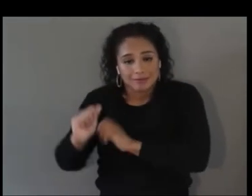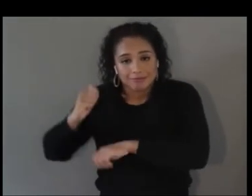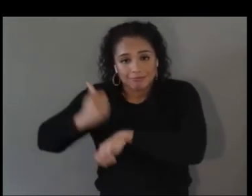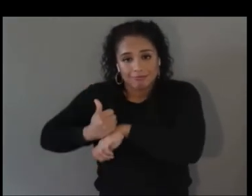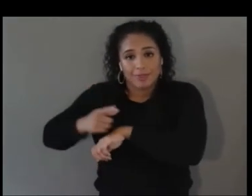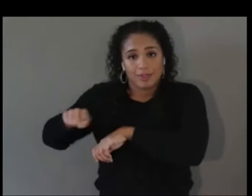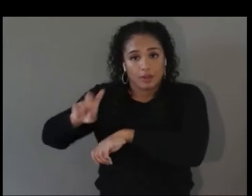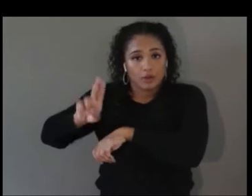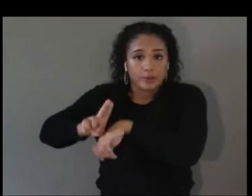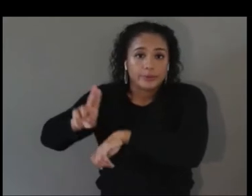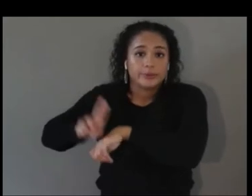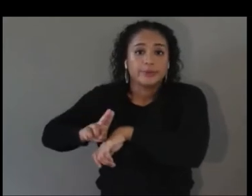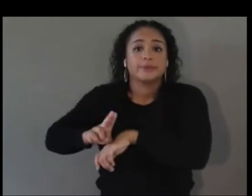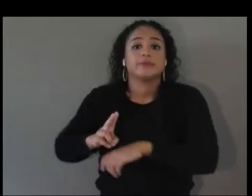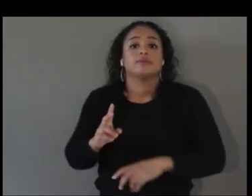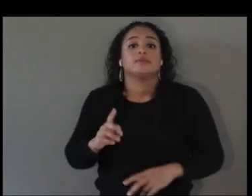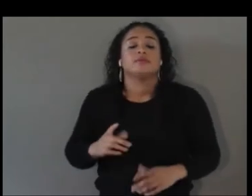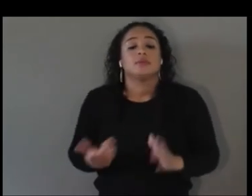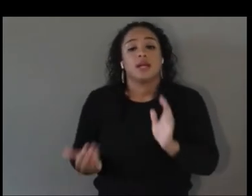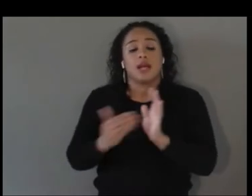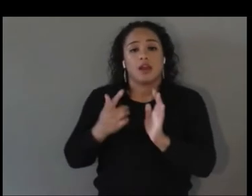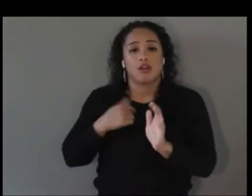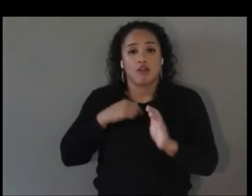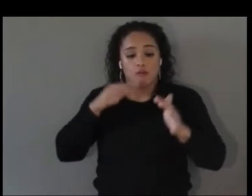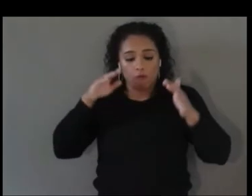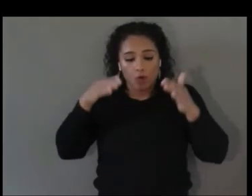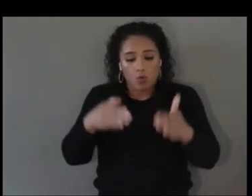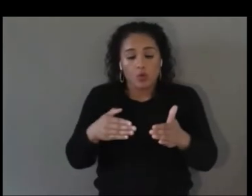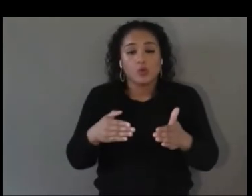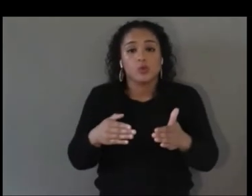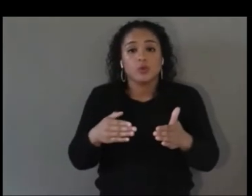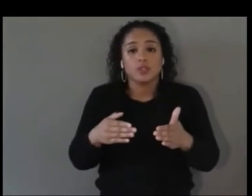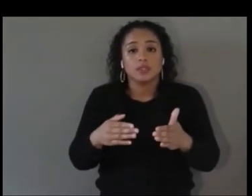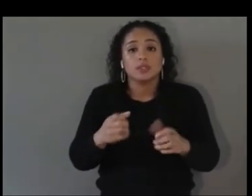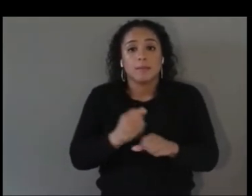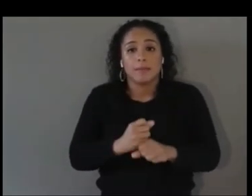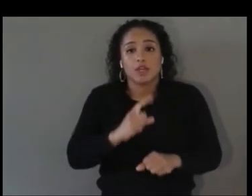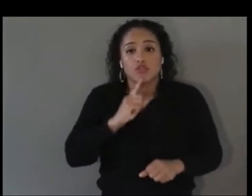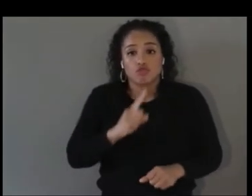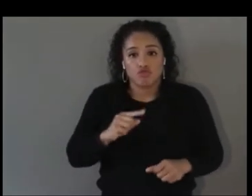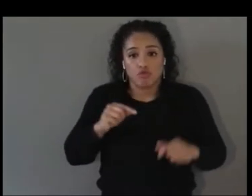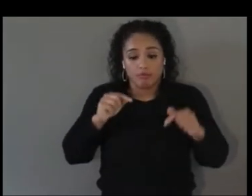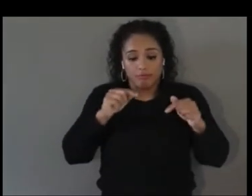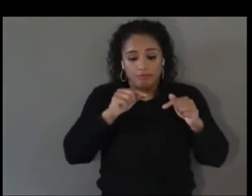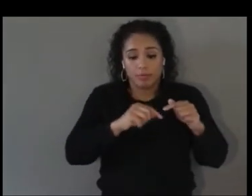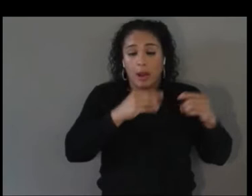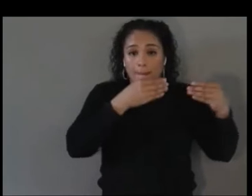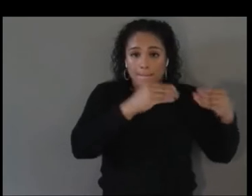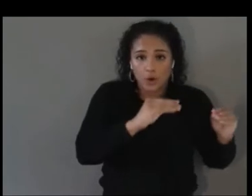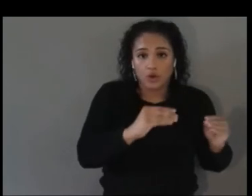our focus is on making those inclusive from the marketing, recruiting to all the protocols.